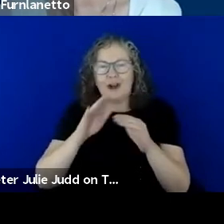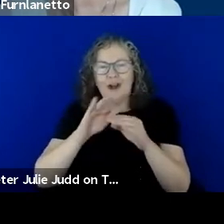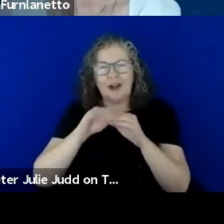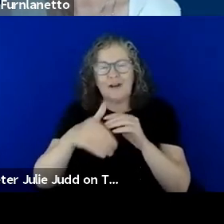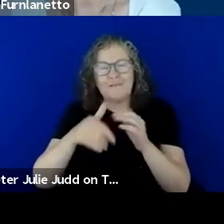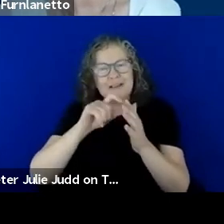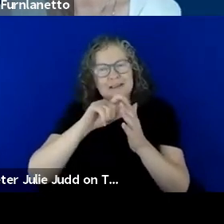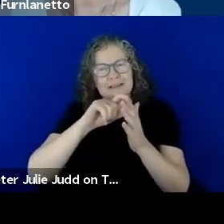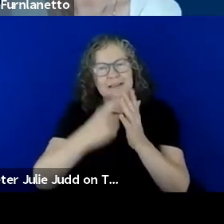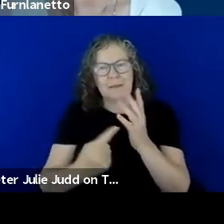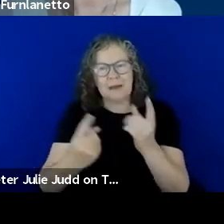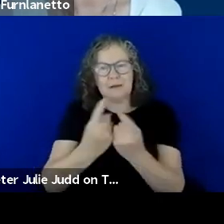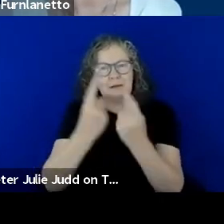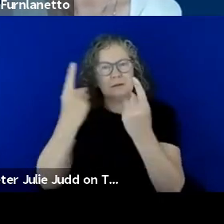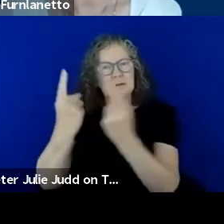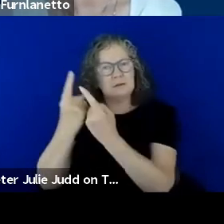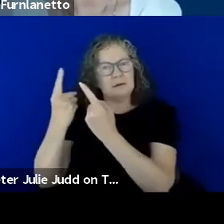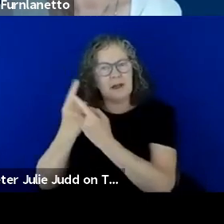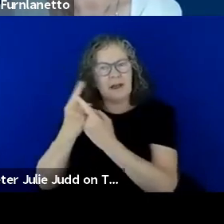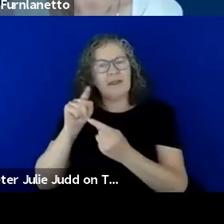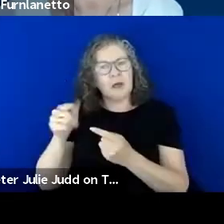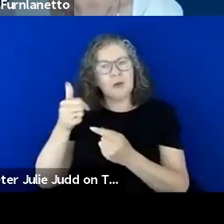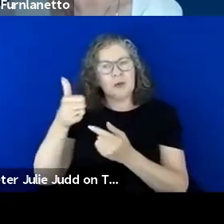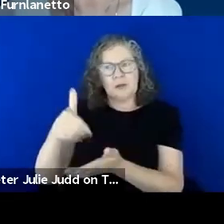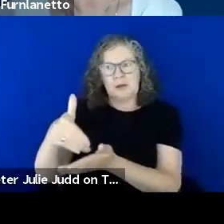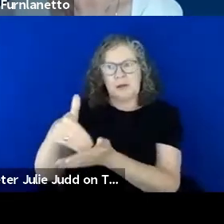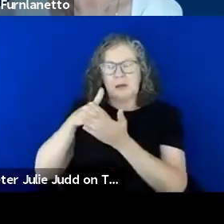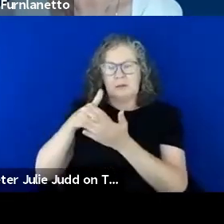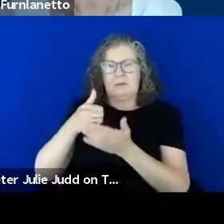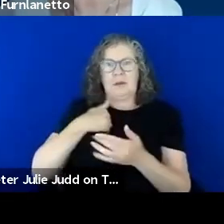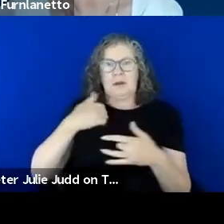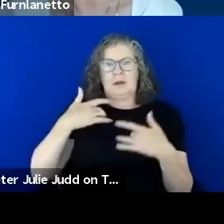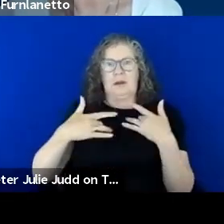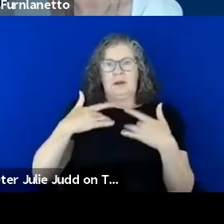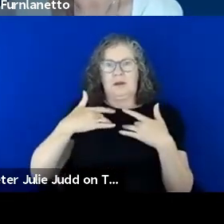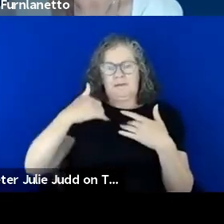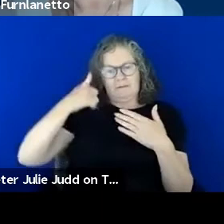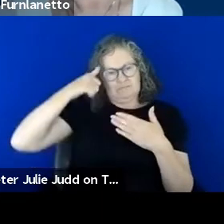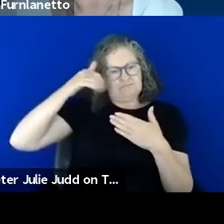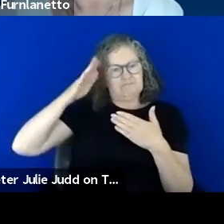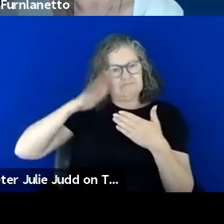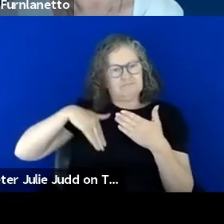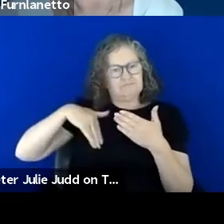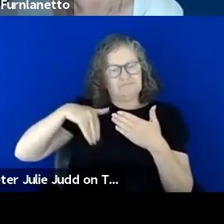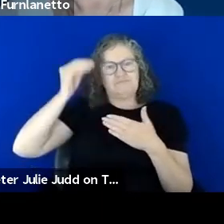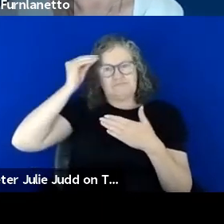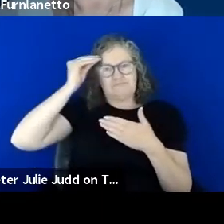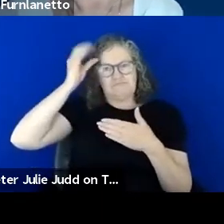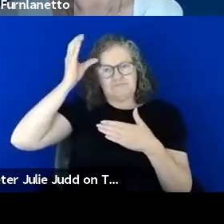and that was a great life experience for me to be able to gain that experience because initially